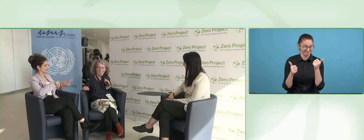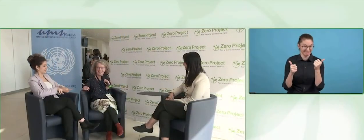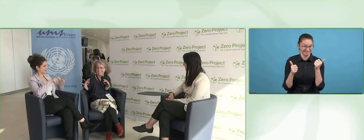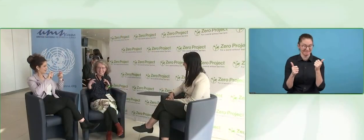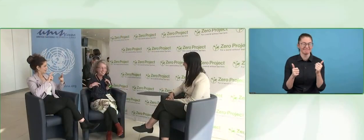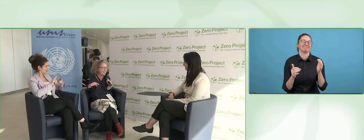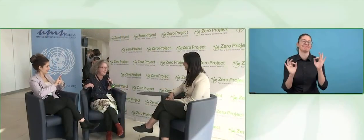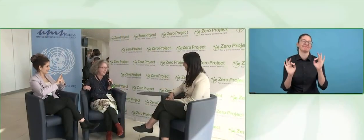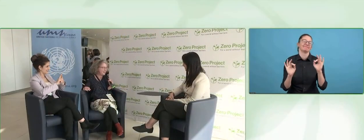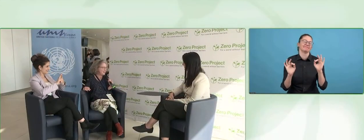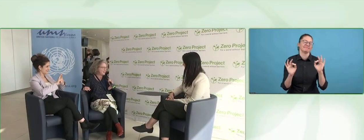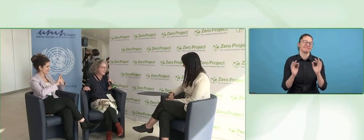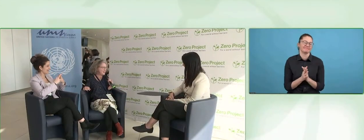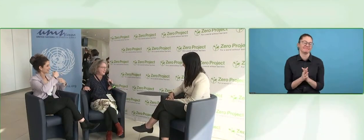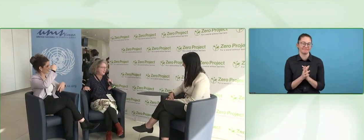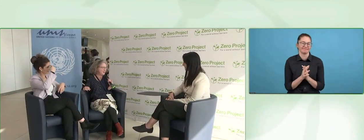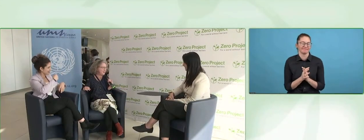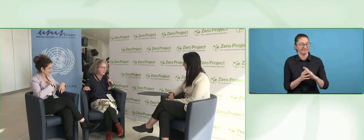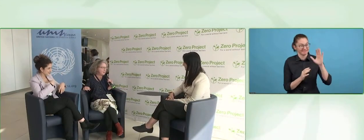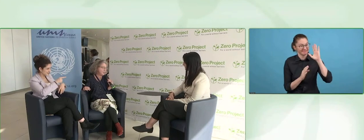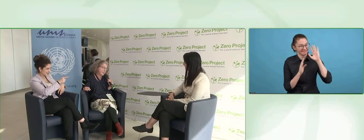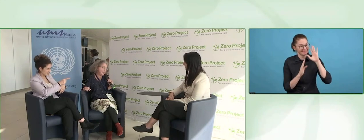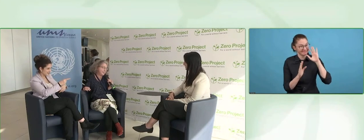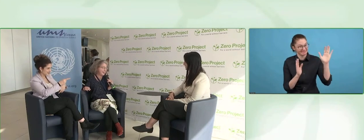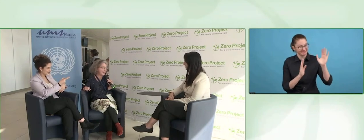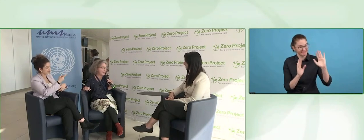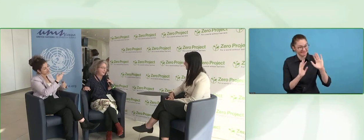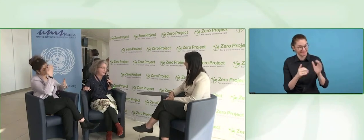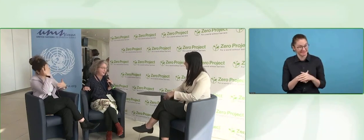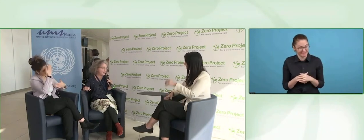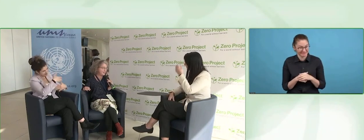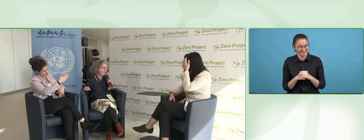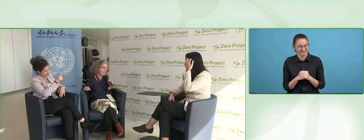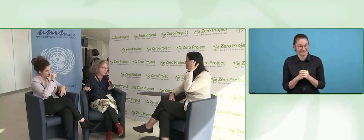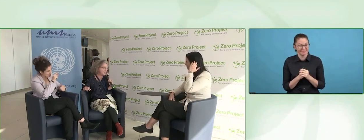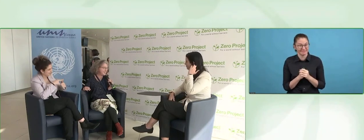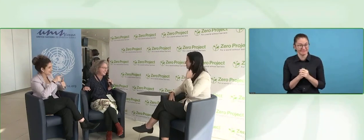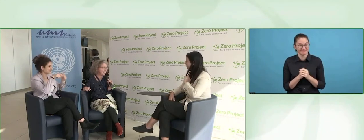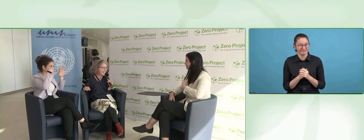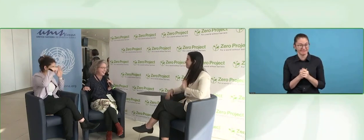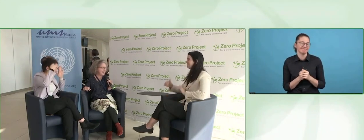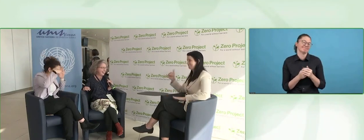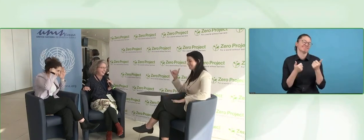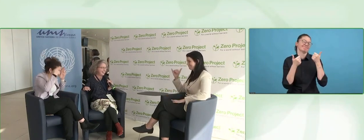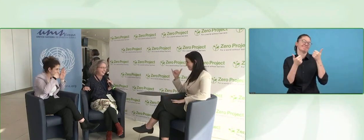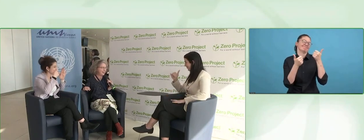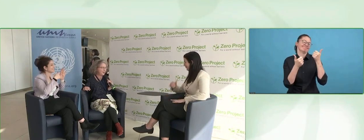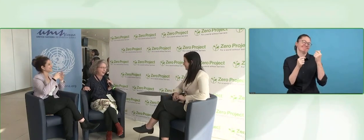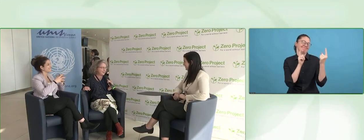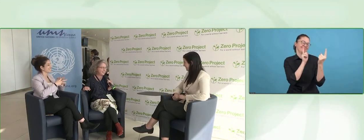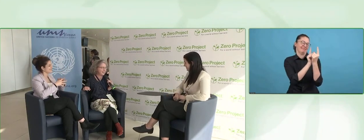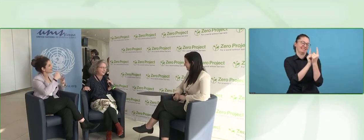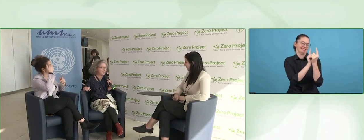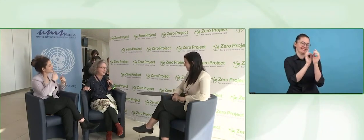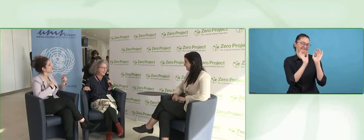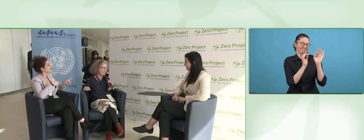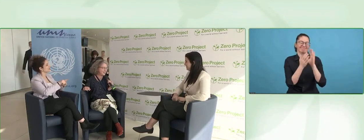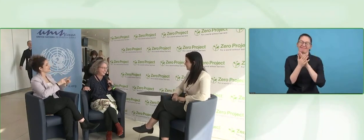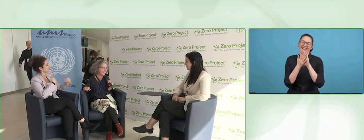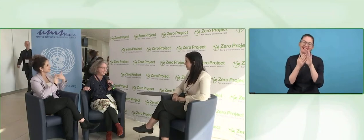I know you from Twitter and from videos. I think we have the same story, a bit.